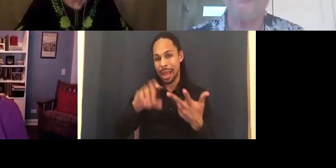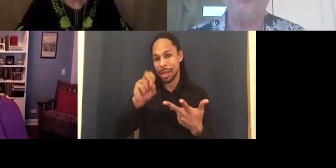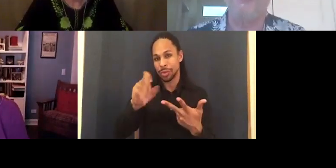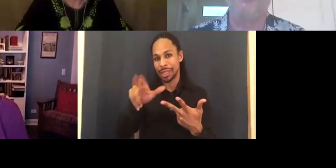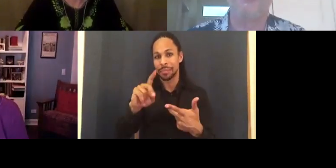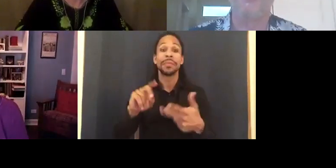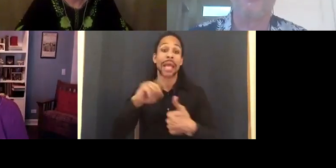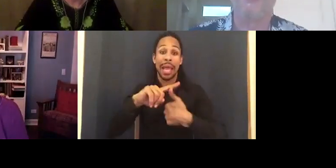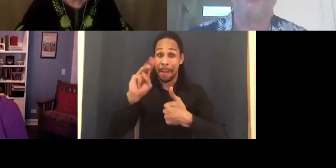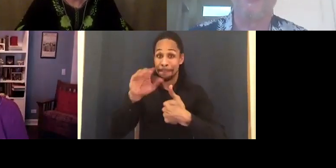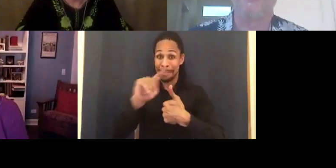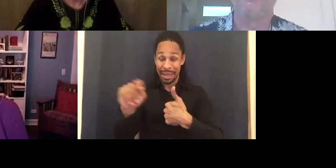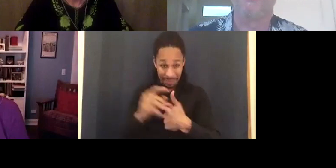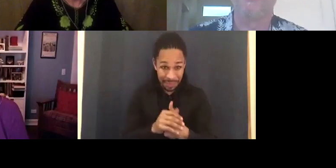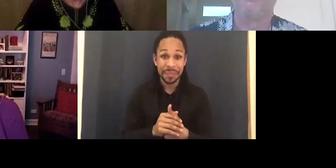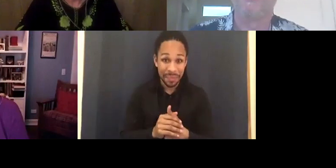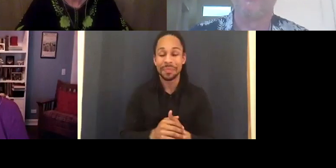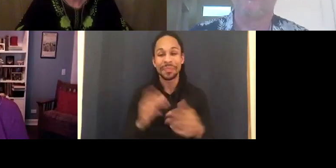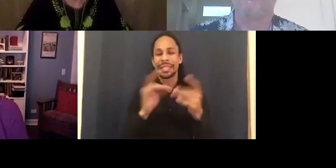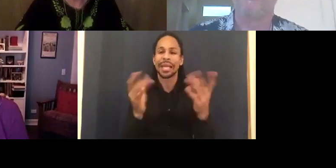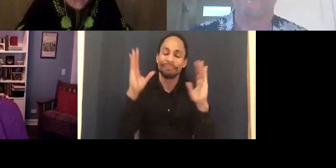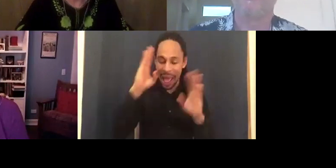Susan. MAT FRASER: There are so many to